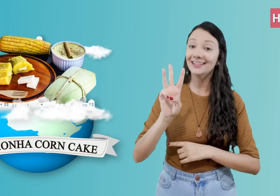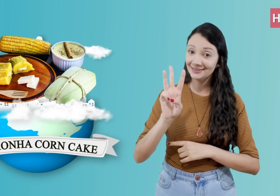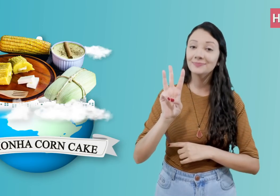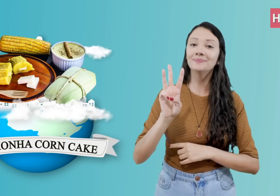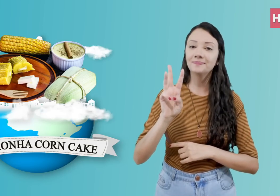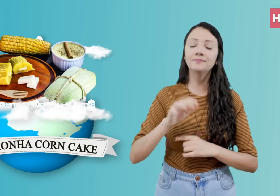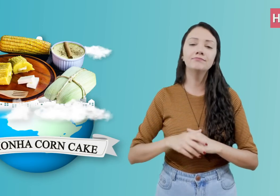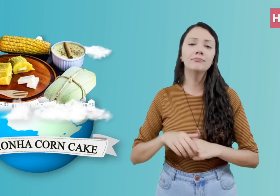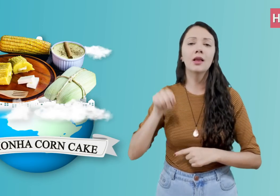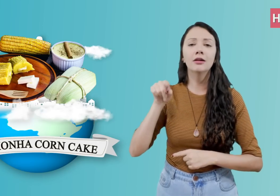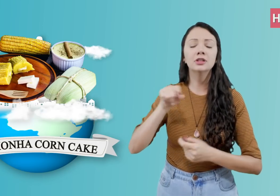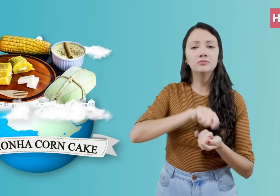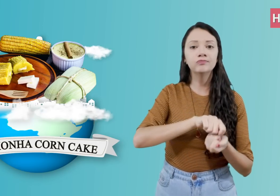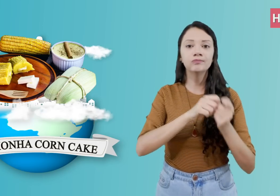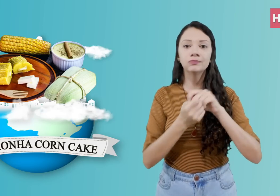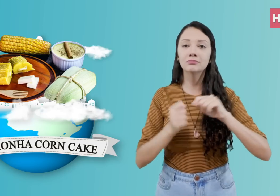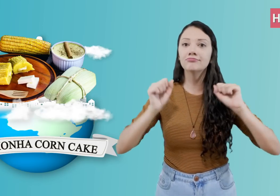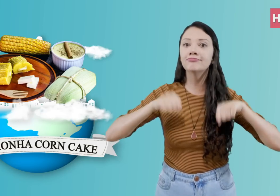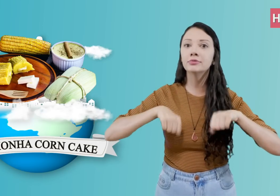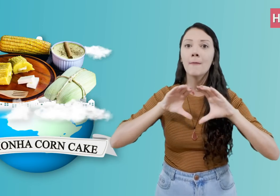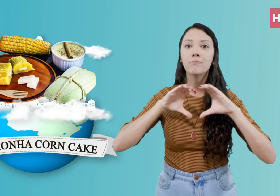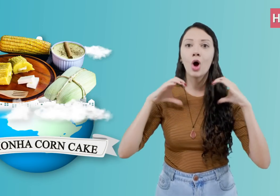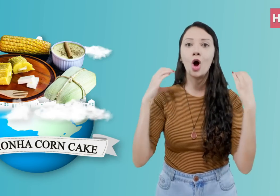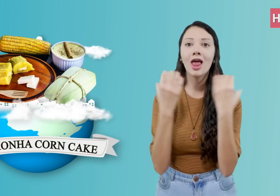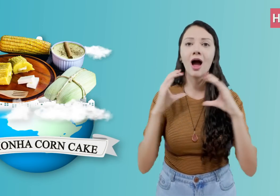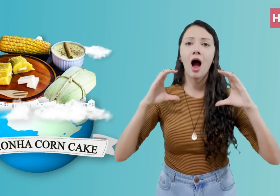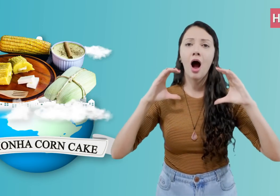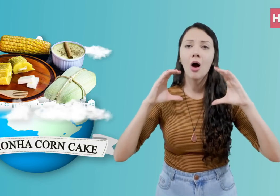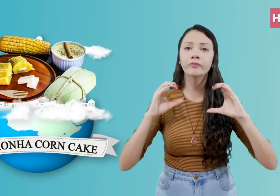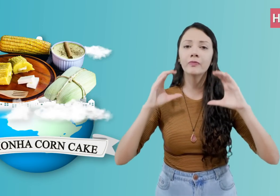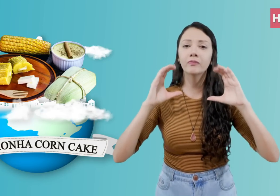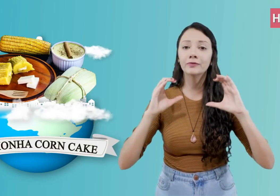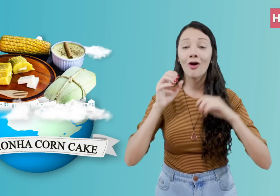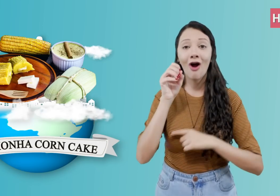“cake made with cornmeal or rice flour,